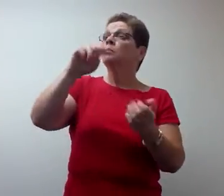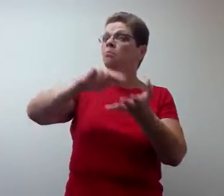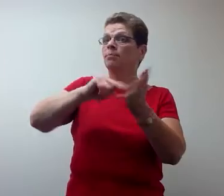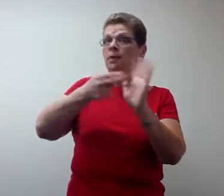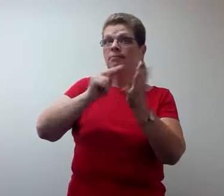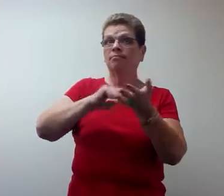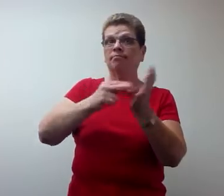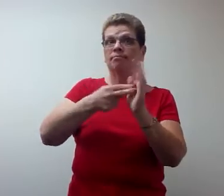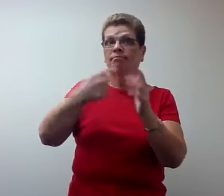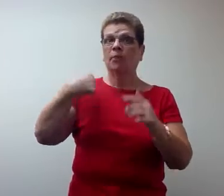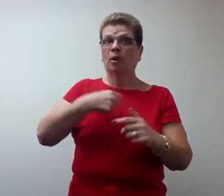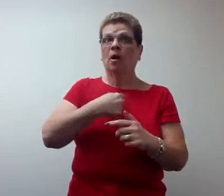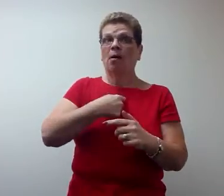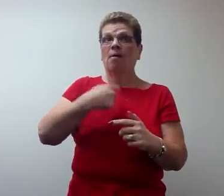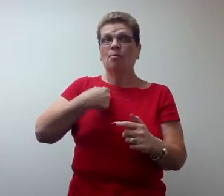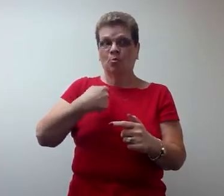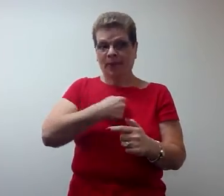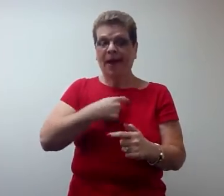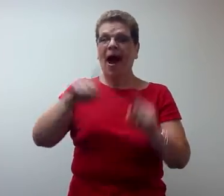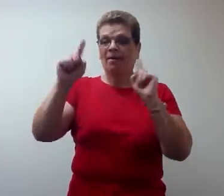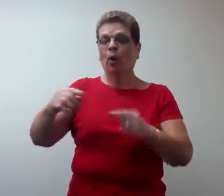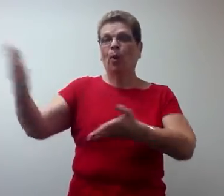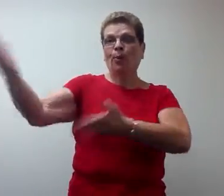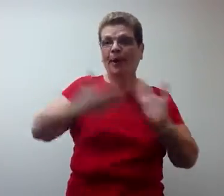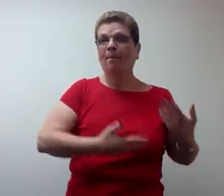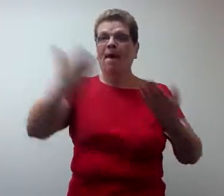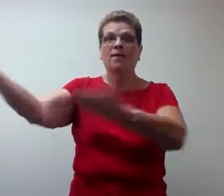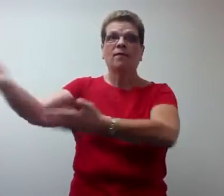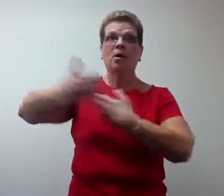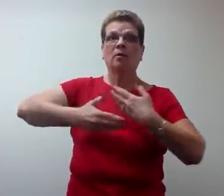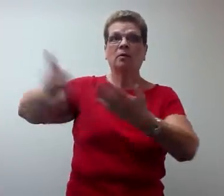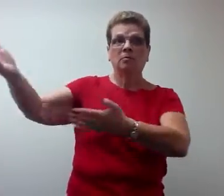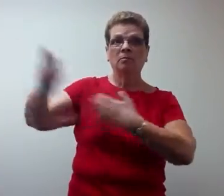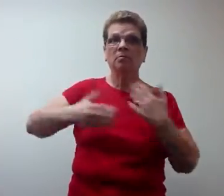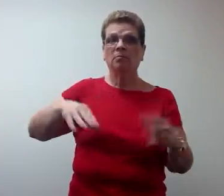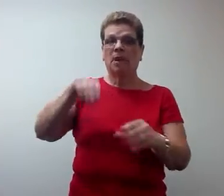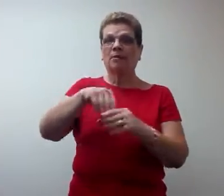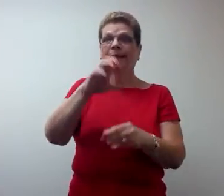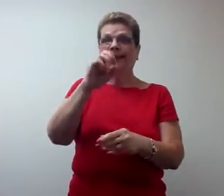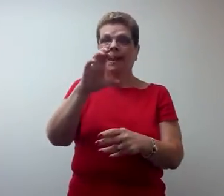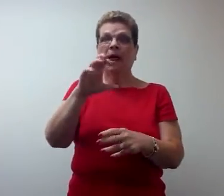so it means I will need to store